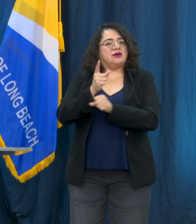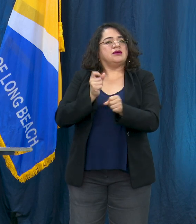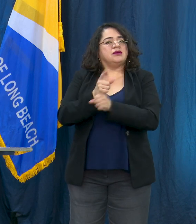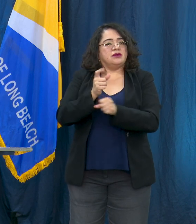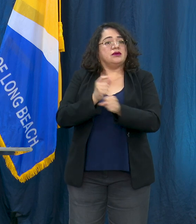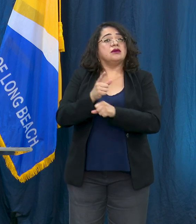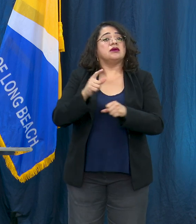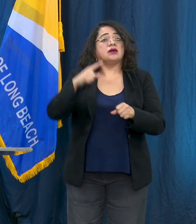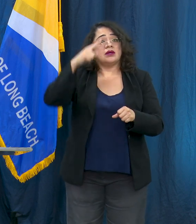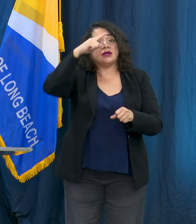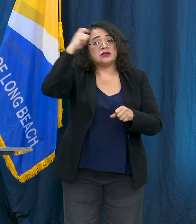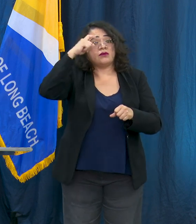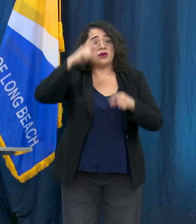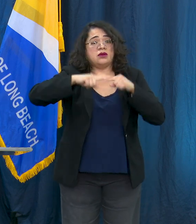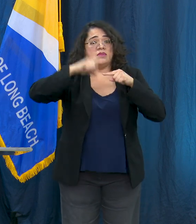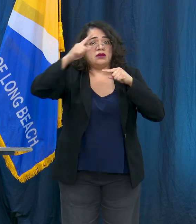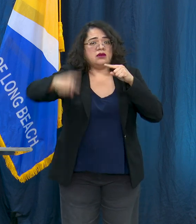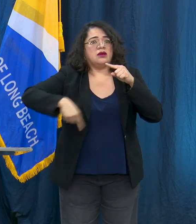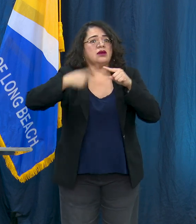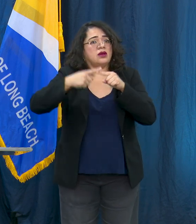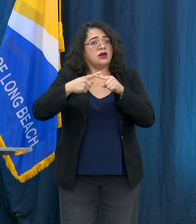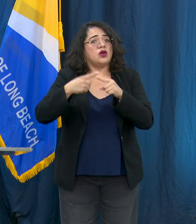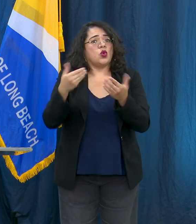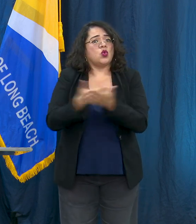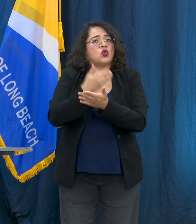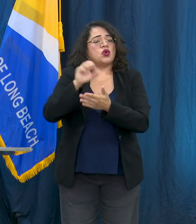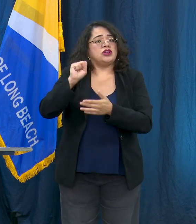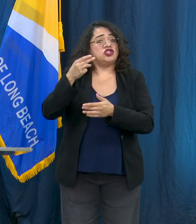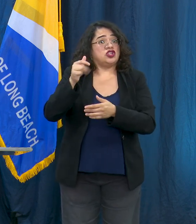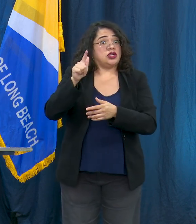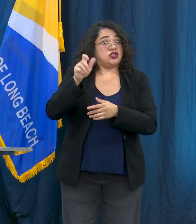shelter will open as the Mayor discussed and we'll have more supportive services